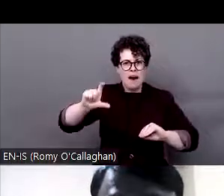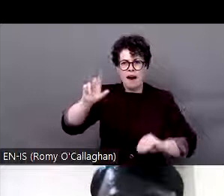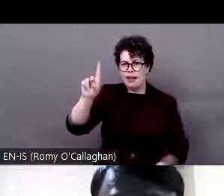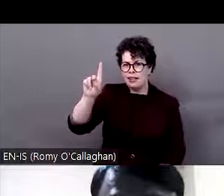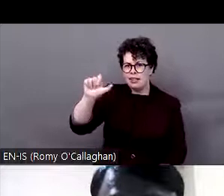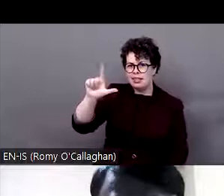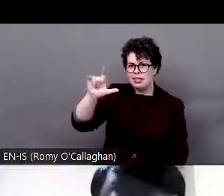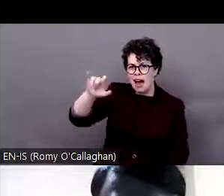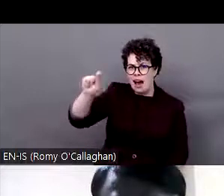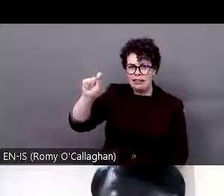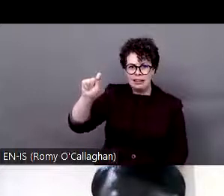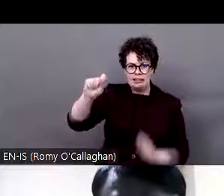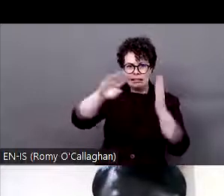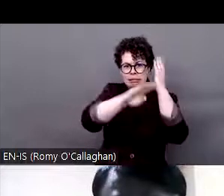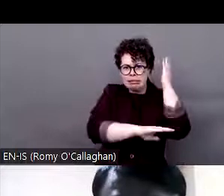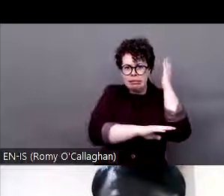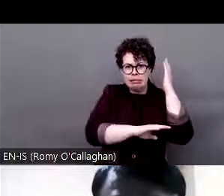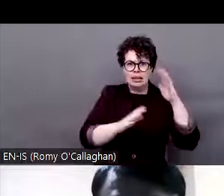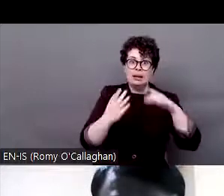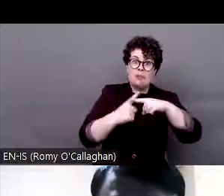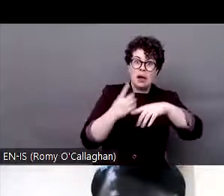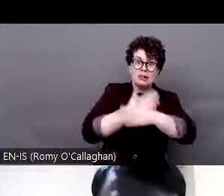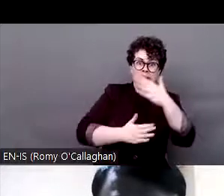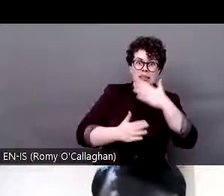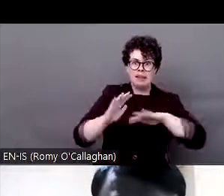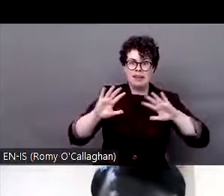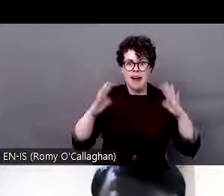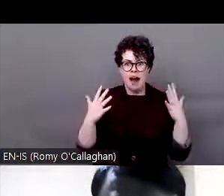of the ballot with disabilities in Nepal and it's a very important